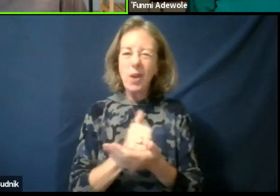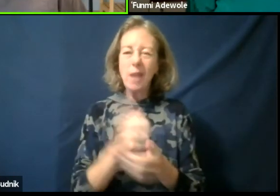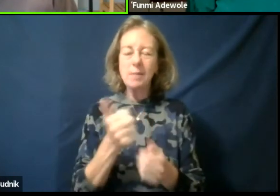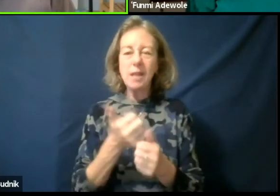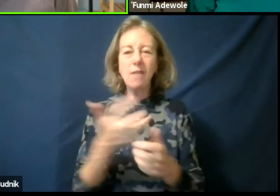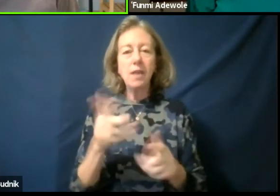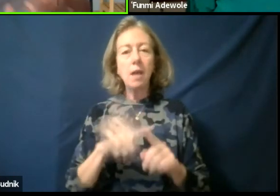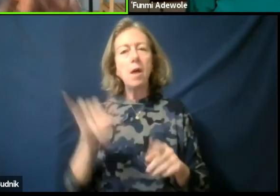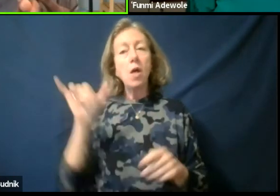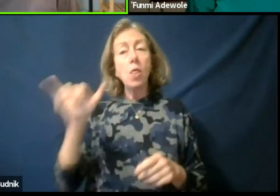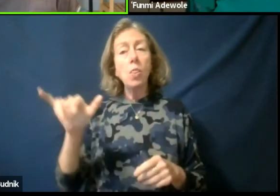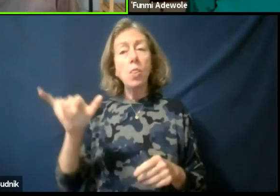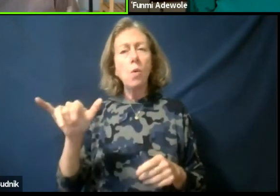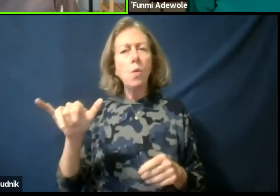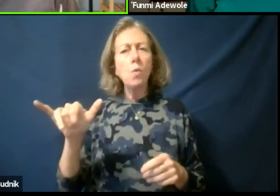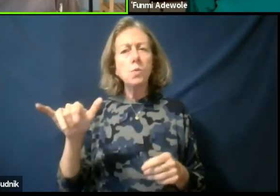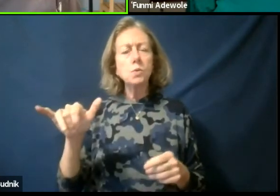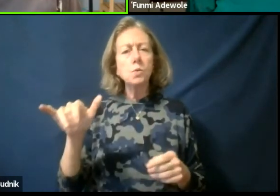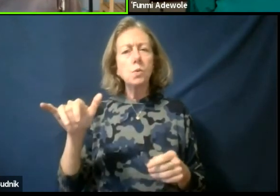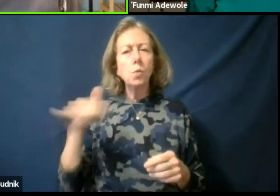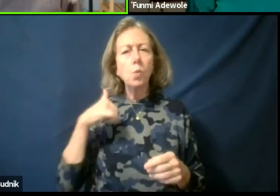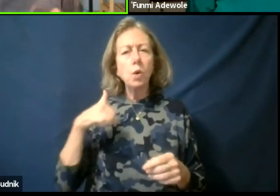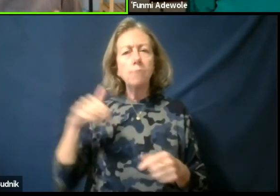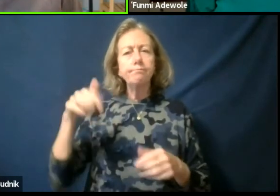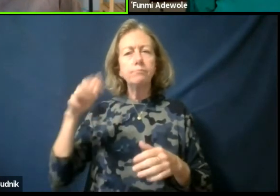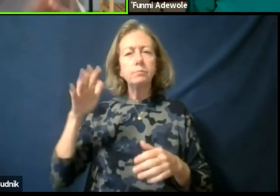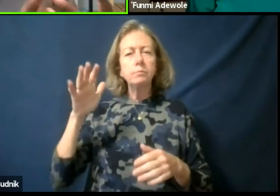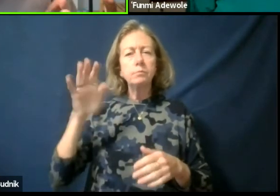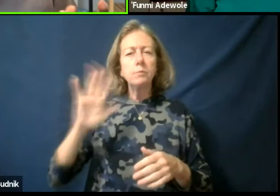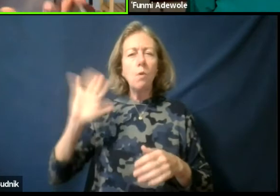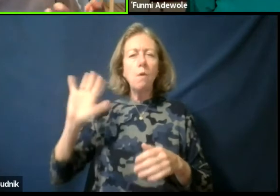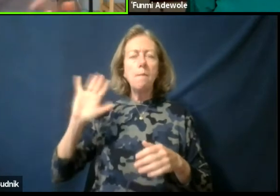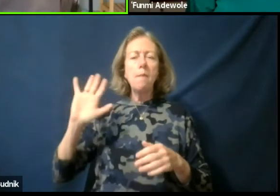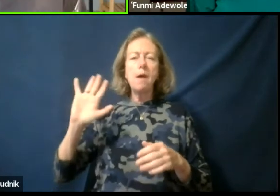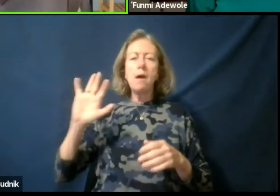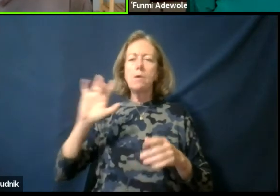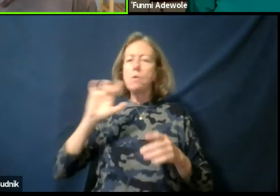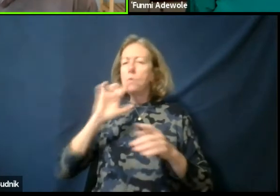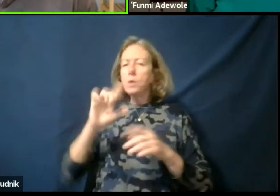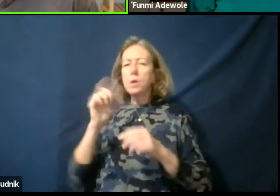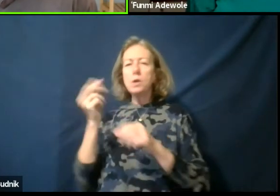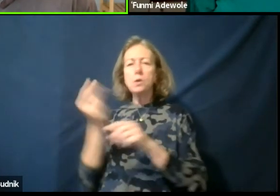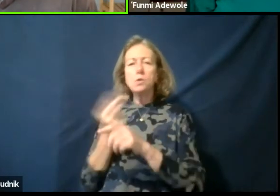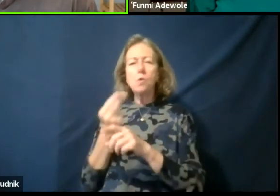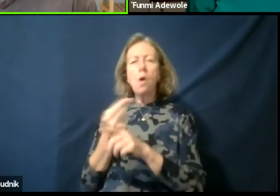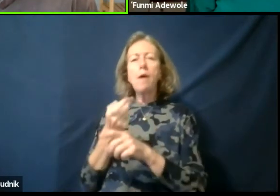that we're going back to really drawing from you know those realities